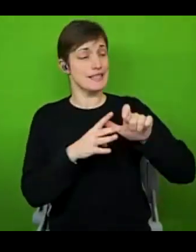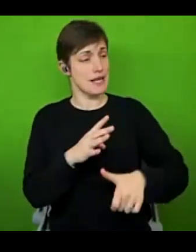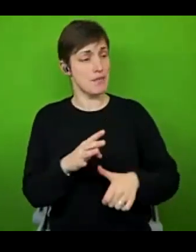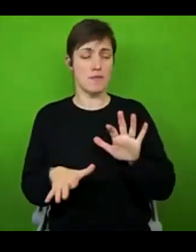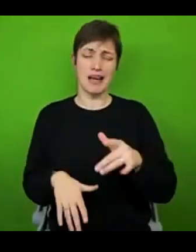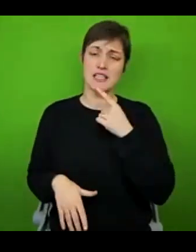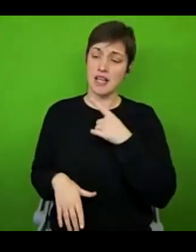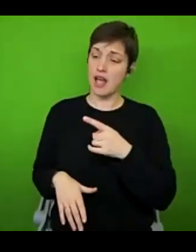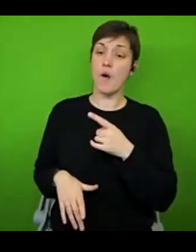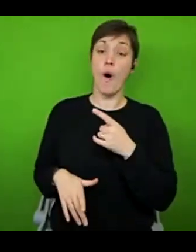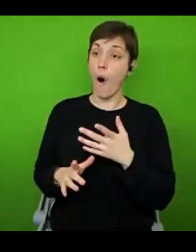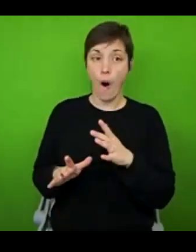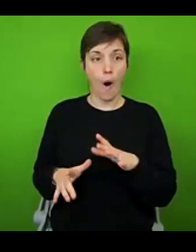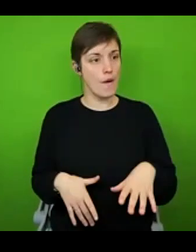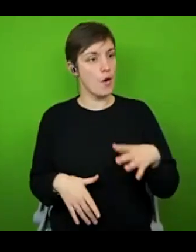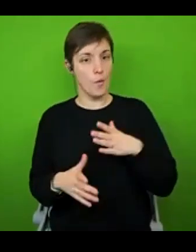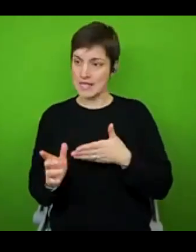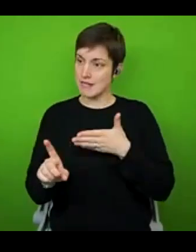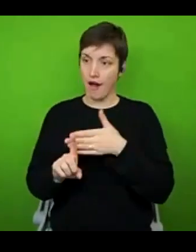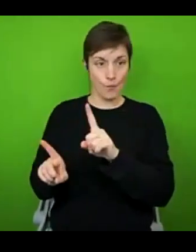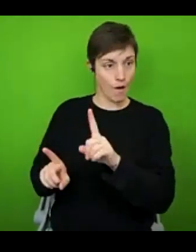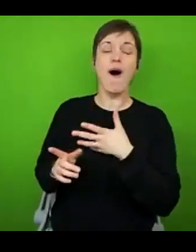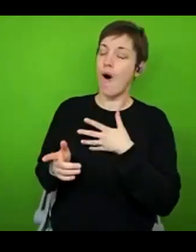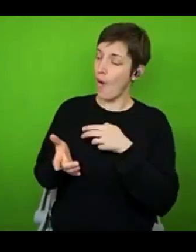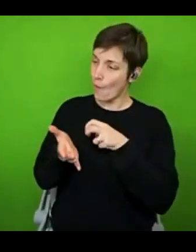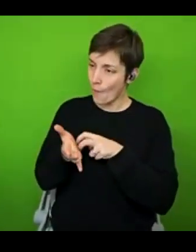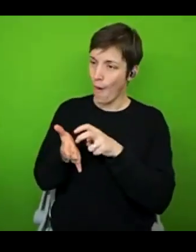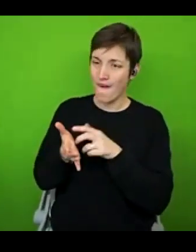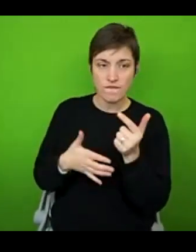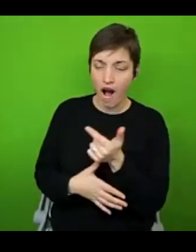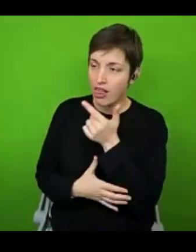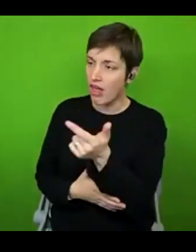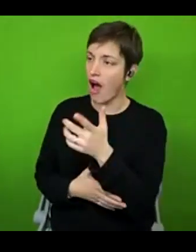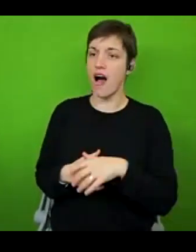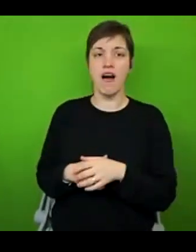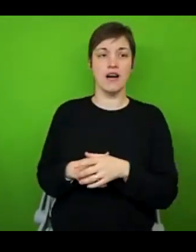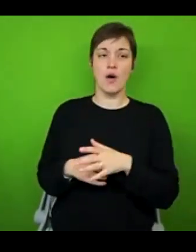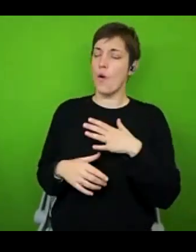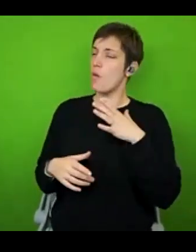a little bit further to sit up in bed a little bit longer. But the kind of goal setting I'm talking about here relates